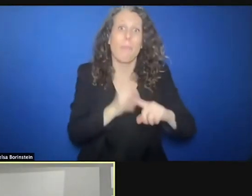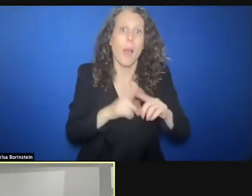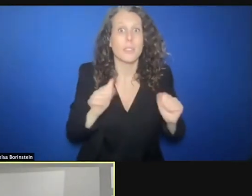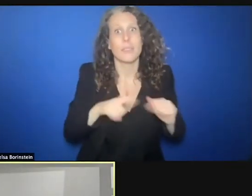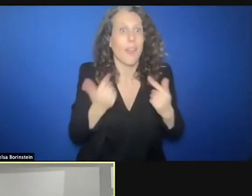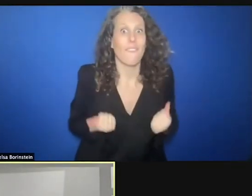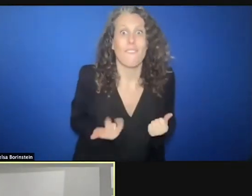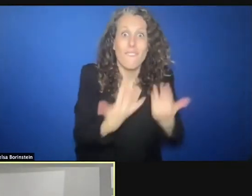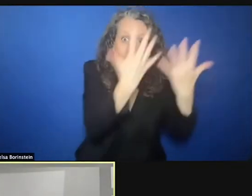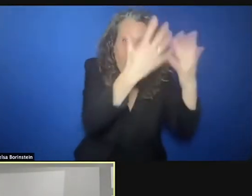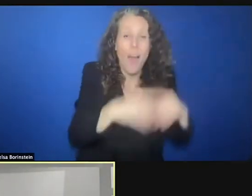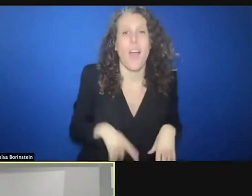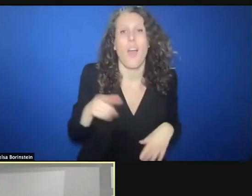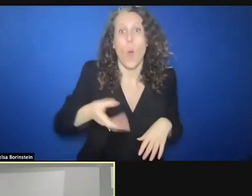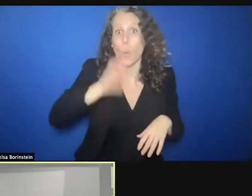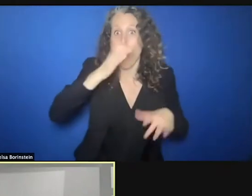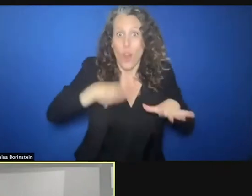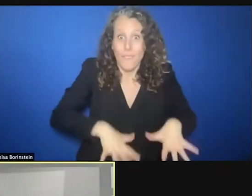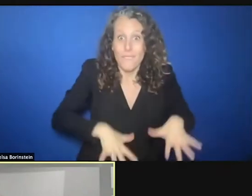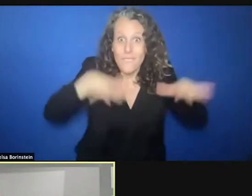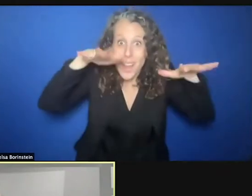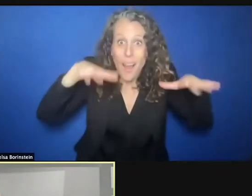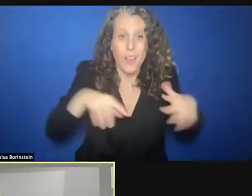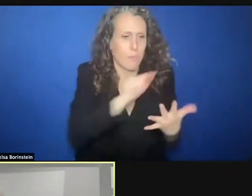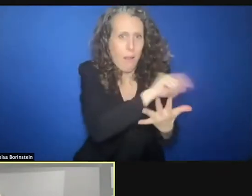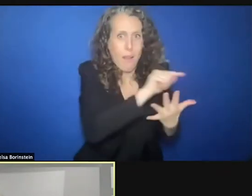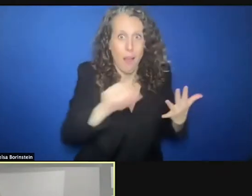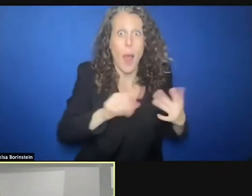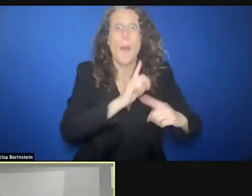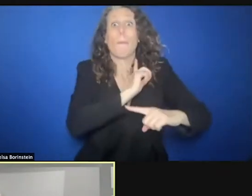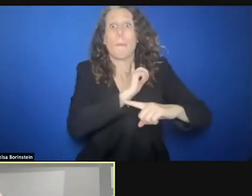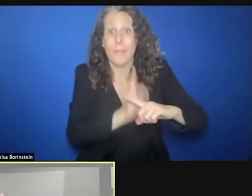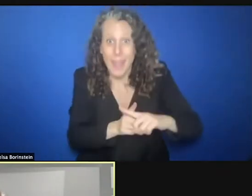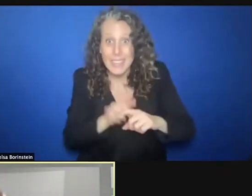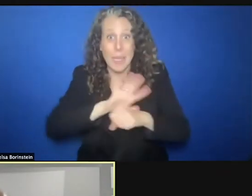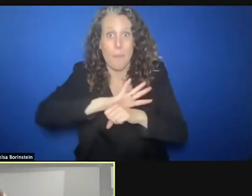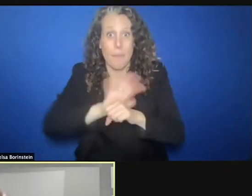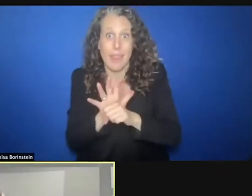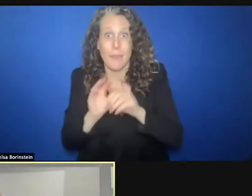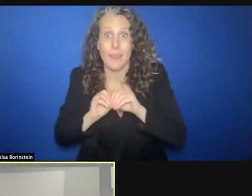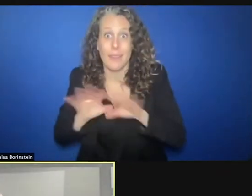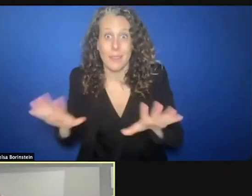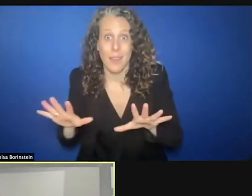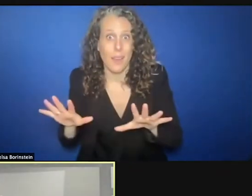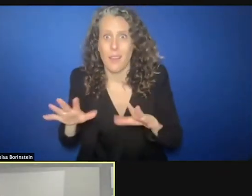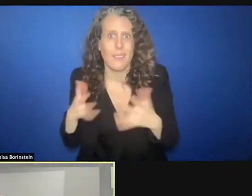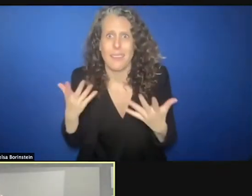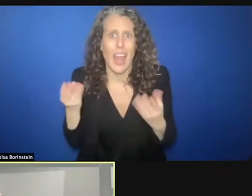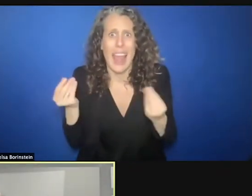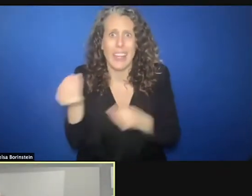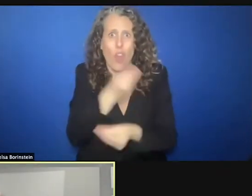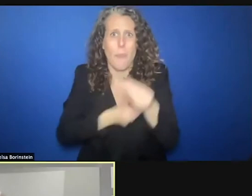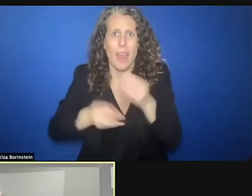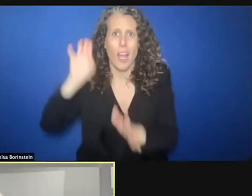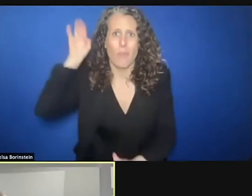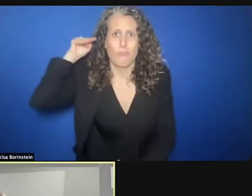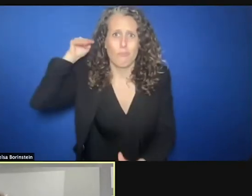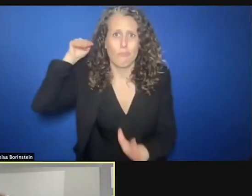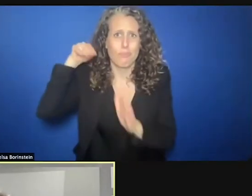top of that, a devastating pandemic that meant an economic meltdown among the poorest of the